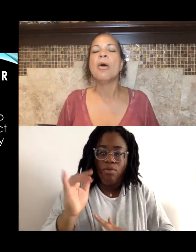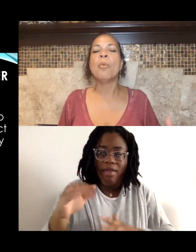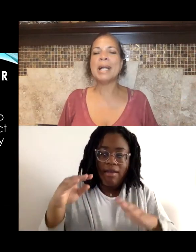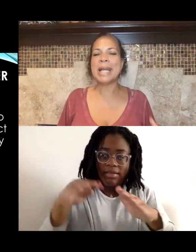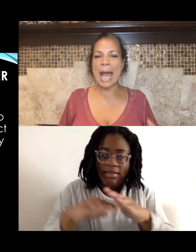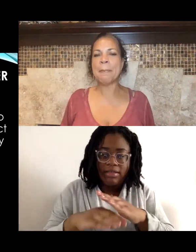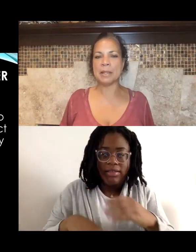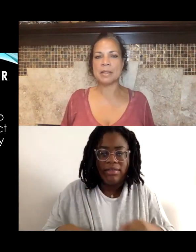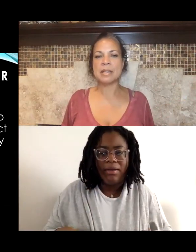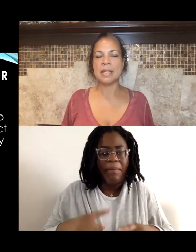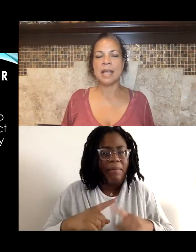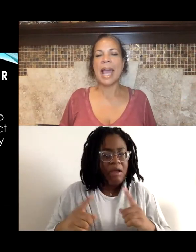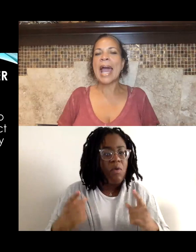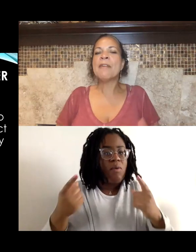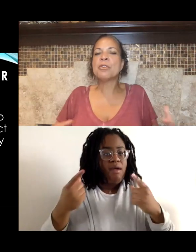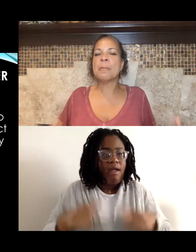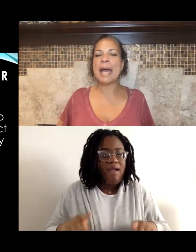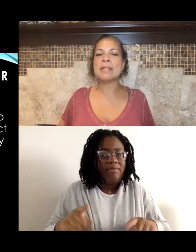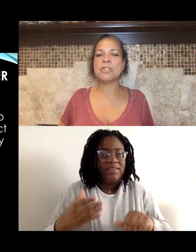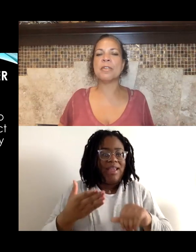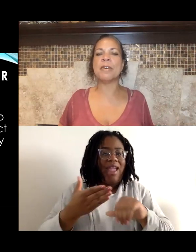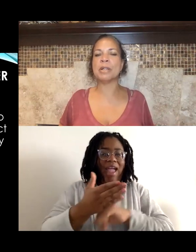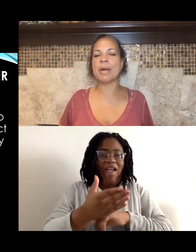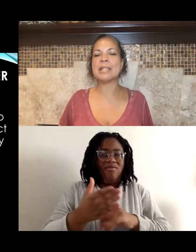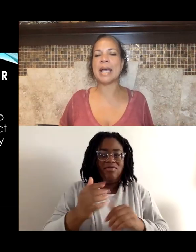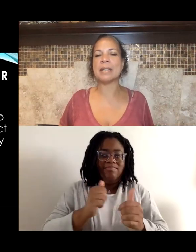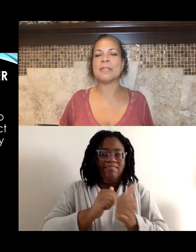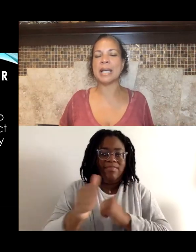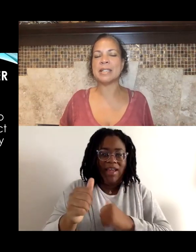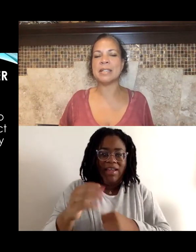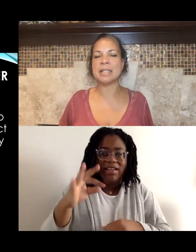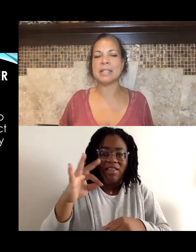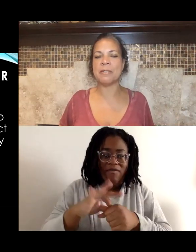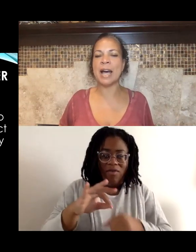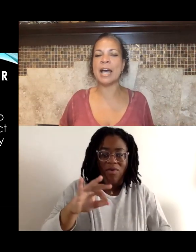What happens after the passage, of the Voting Rights Act of 1965,